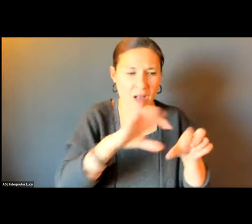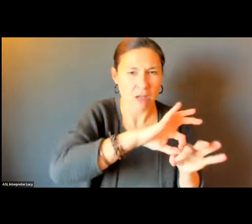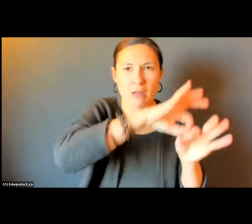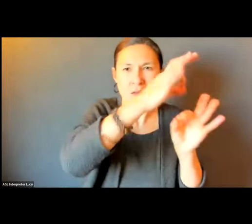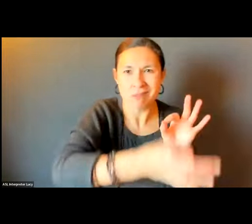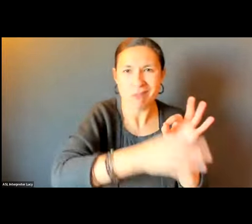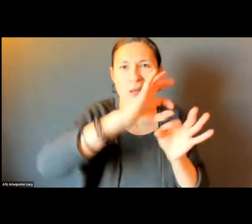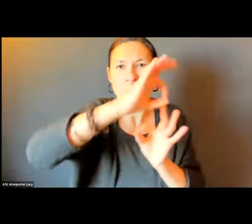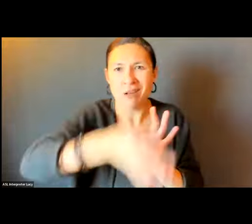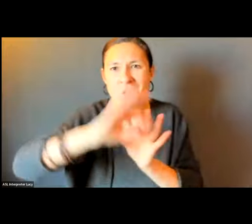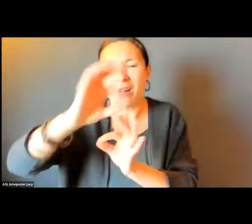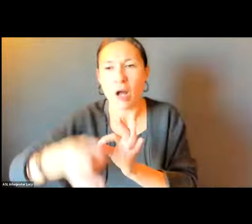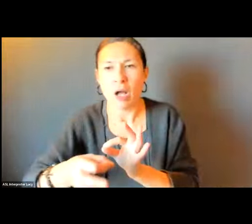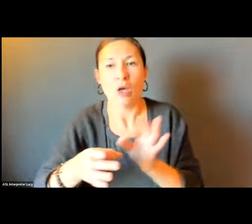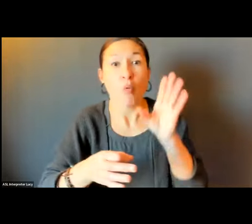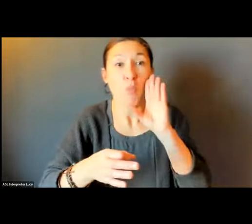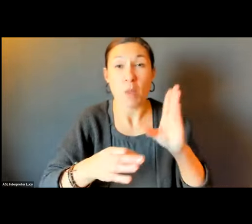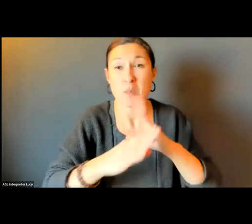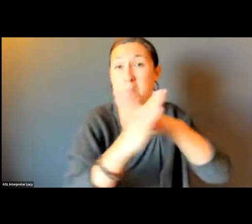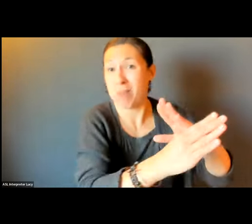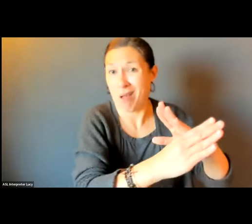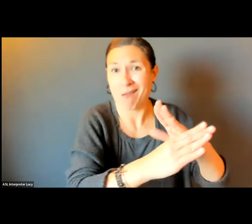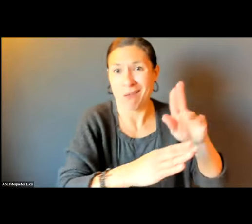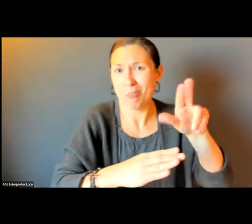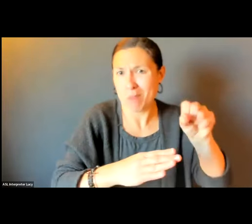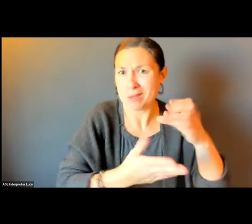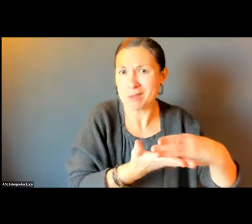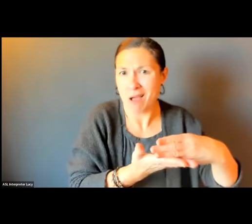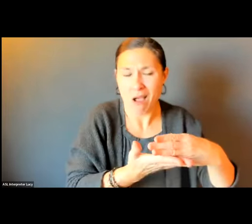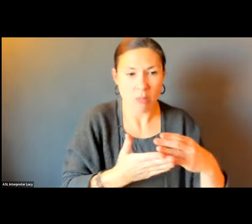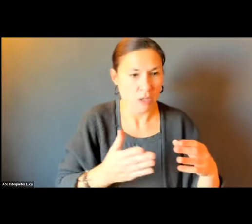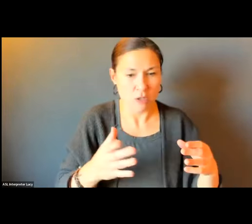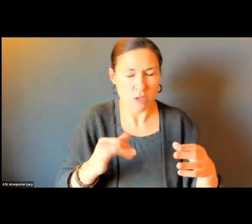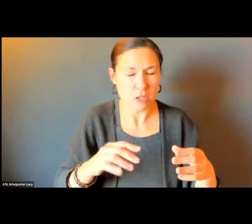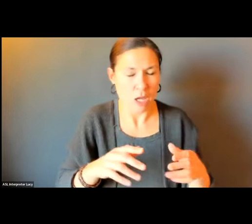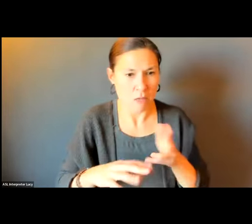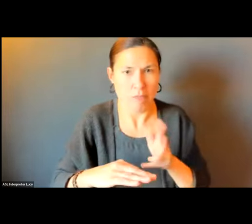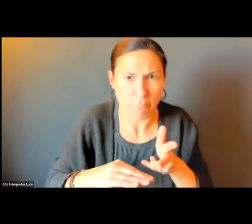TO PLACING BUS BIKE RACKS PLANTERS, OTHER OBJECTS IN AND AROUND, LIKE IN FRONT OF OR THE